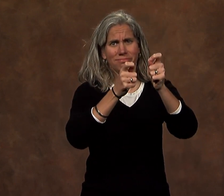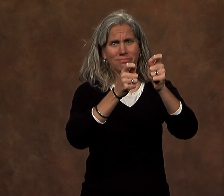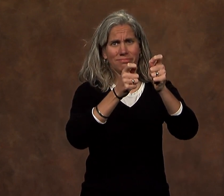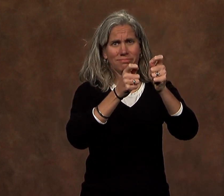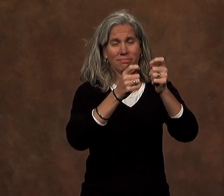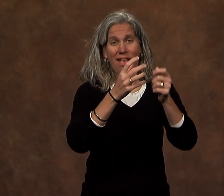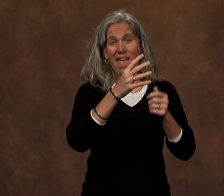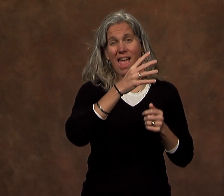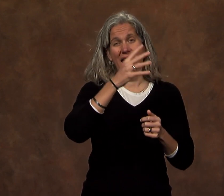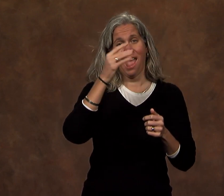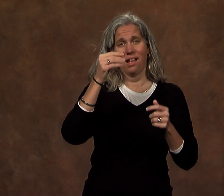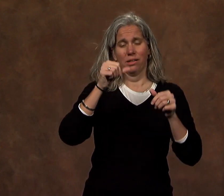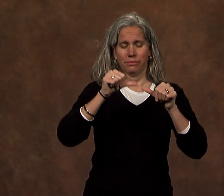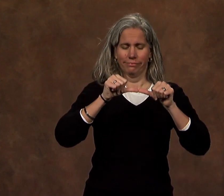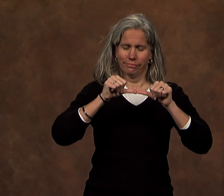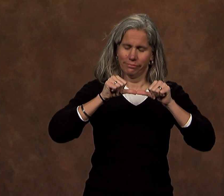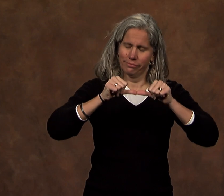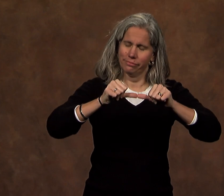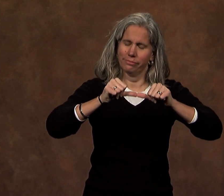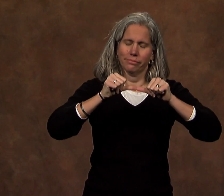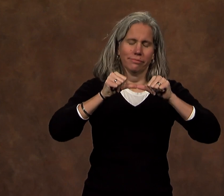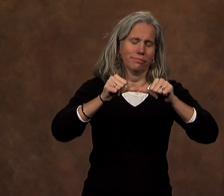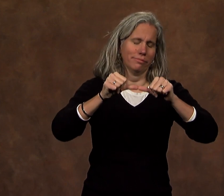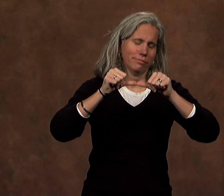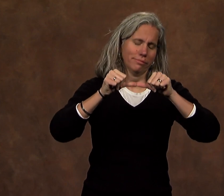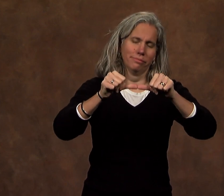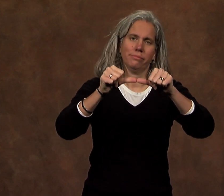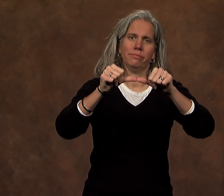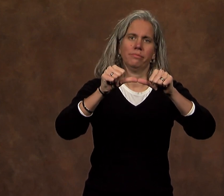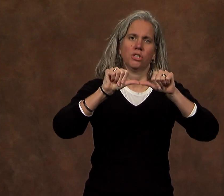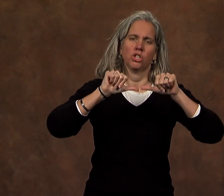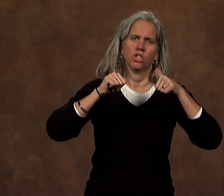and population, and the ever-persistent challenges